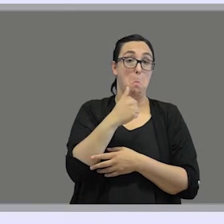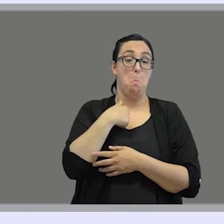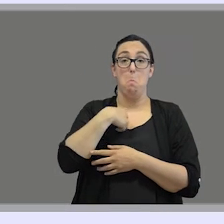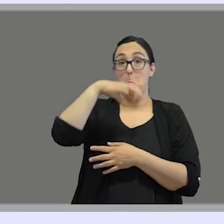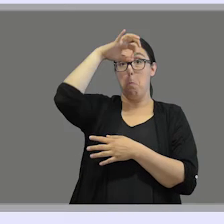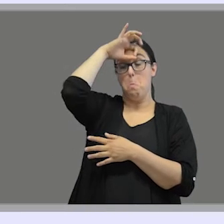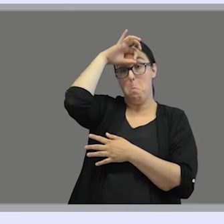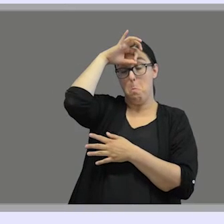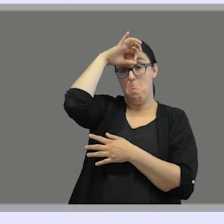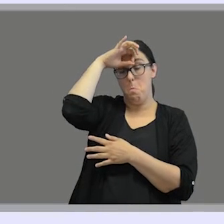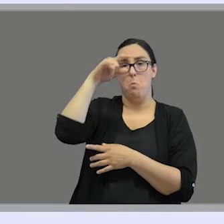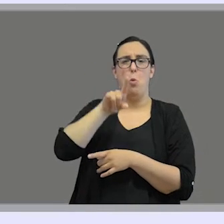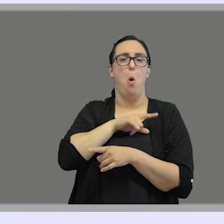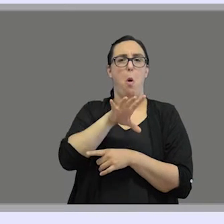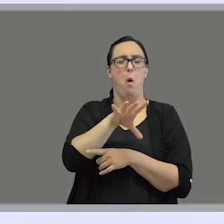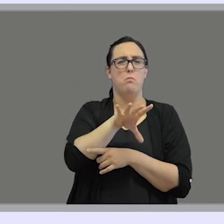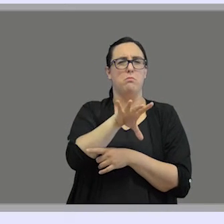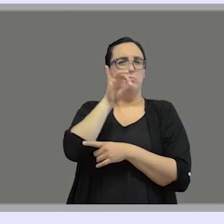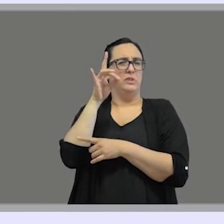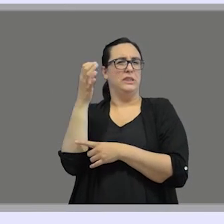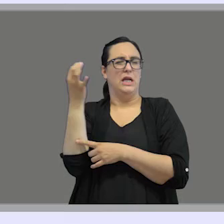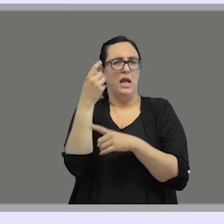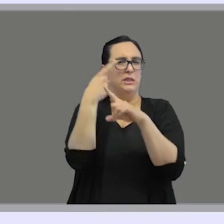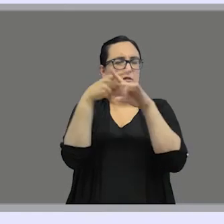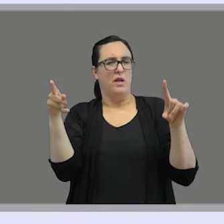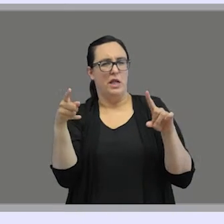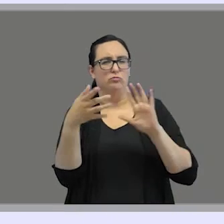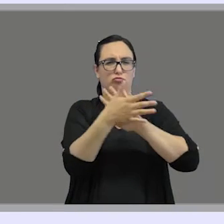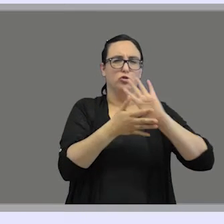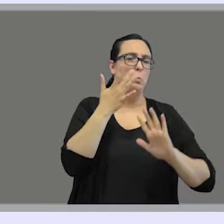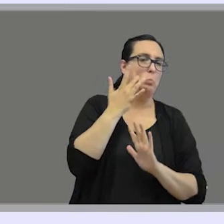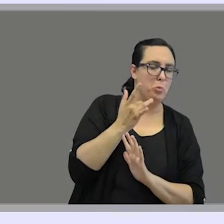it is difficult to differentiate what they are actually using,